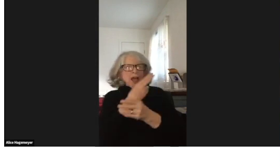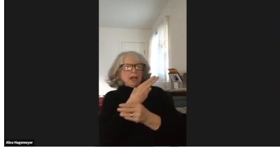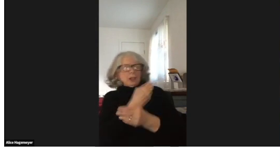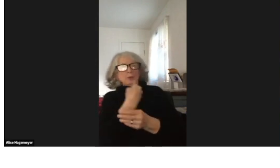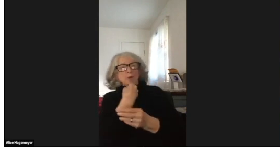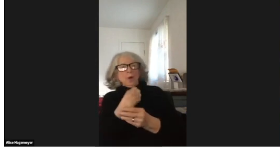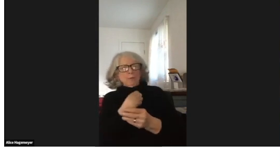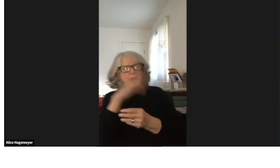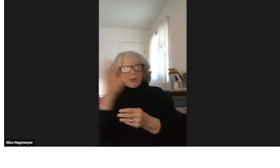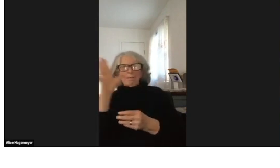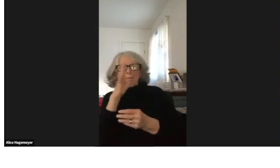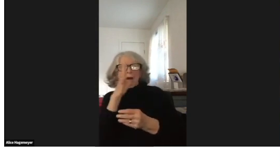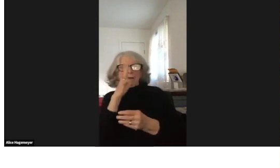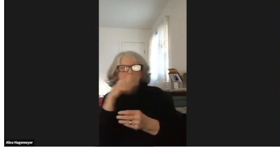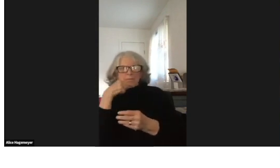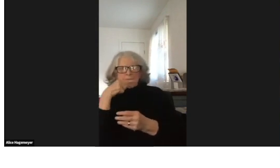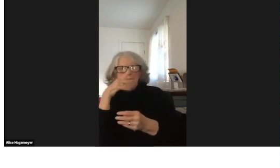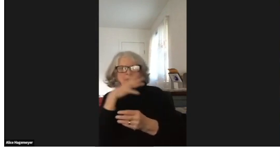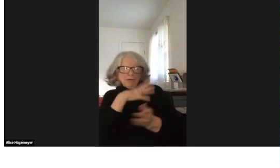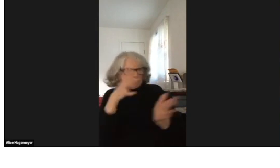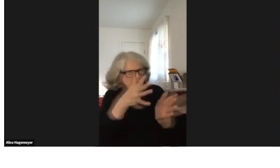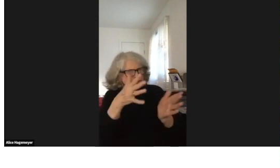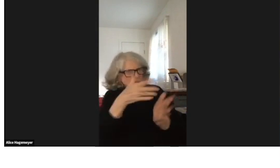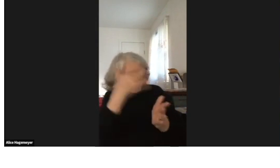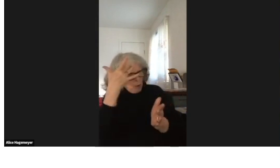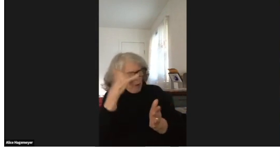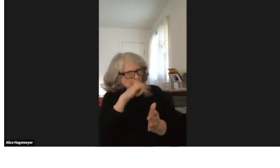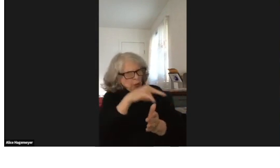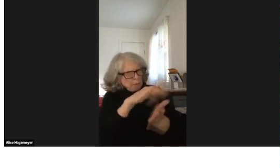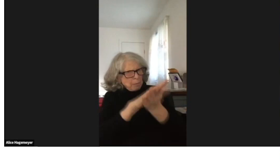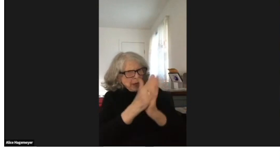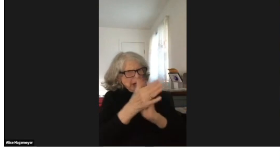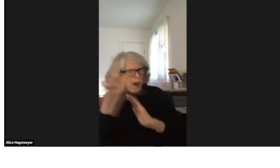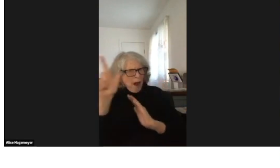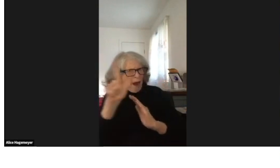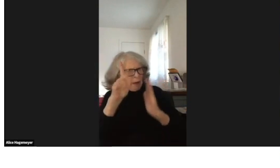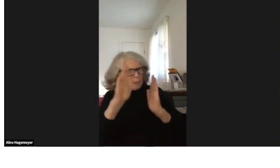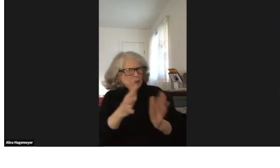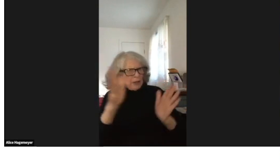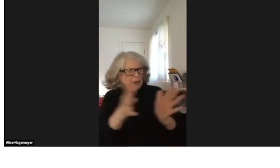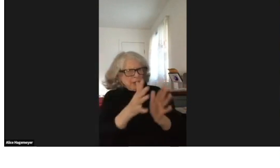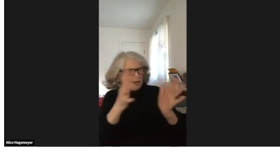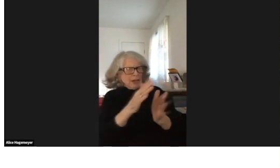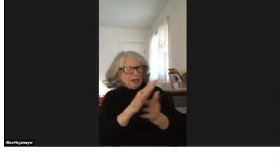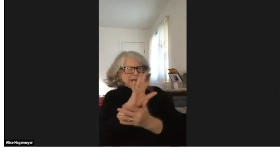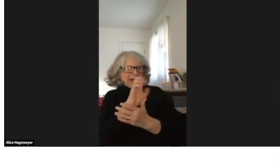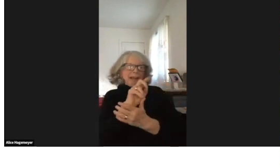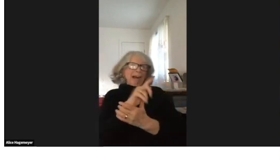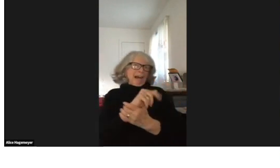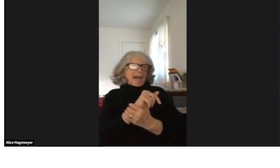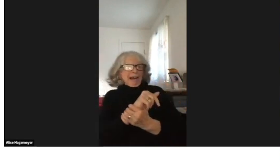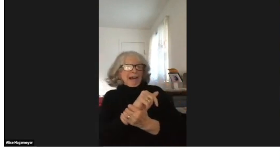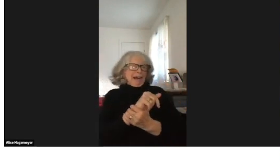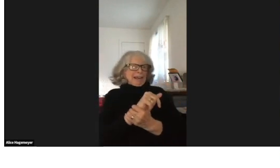He was an avid reader. And his mother encouraged him to become a librarian.